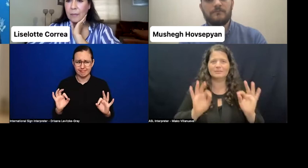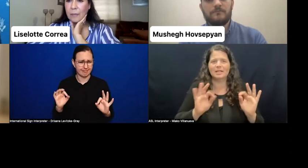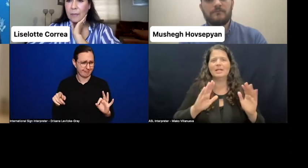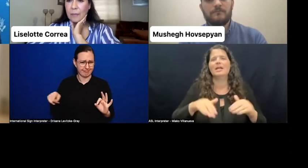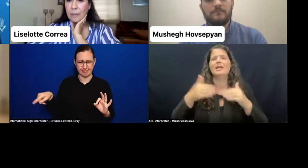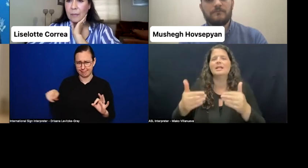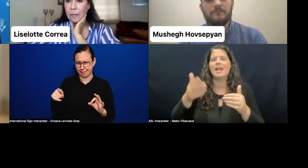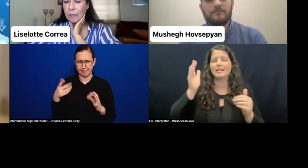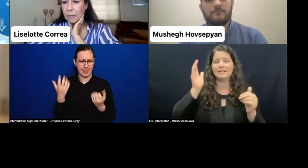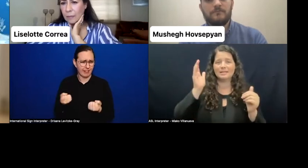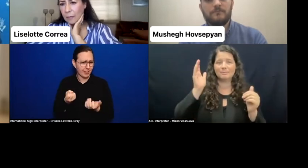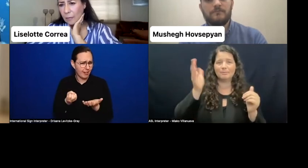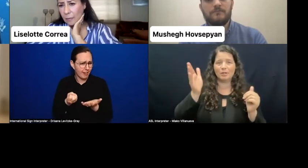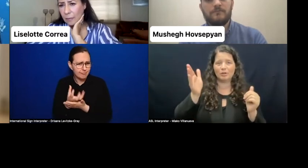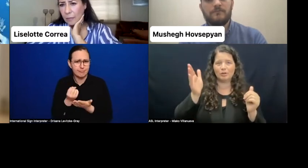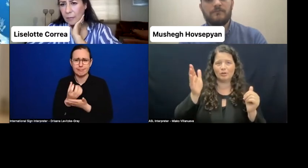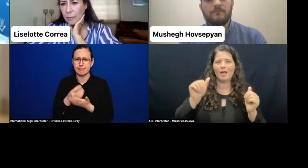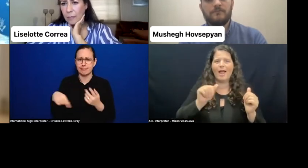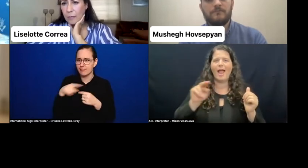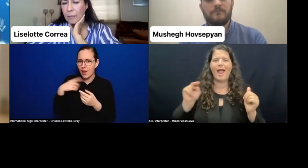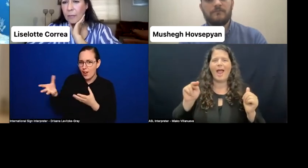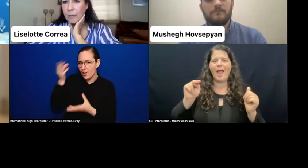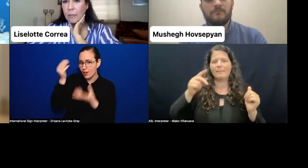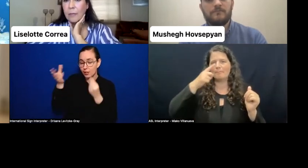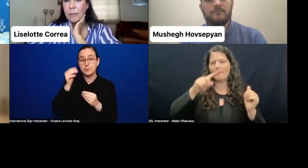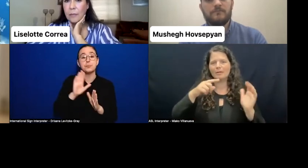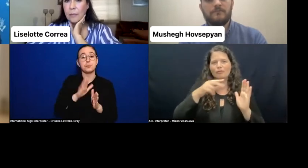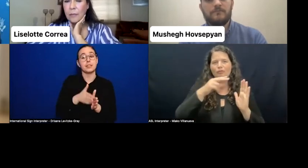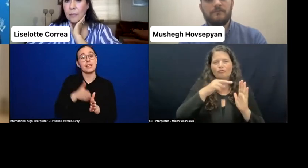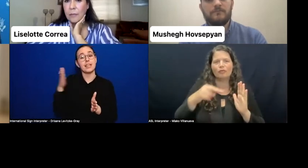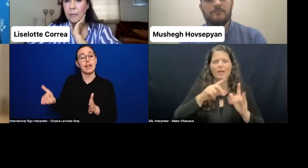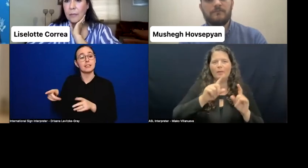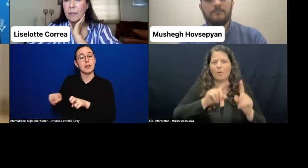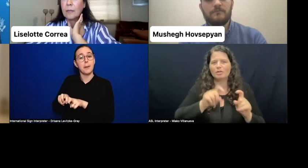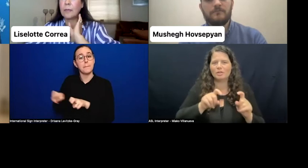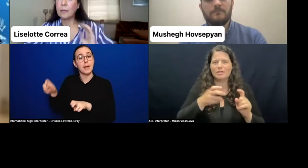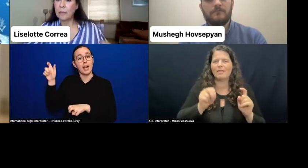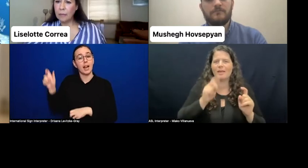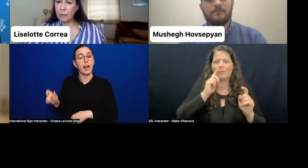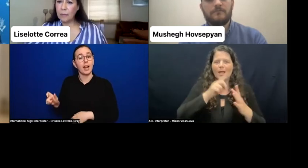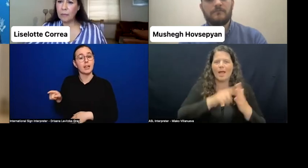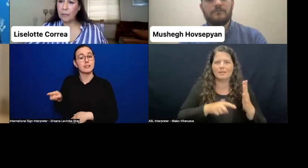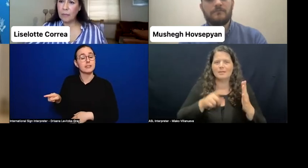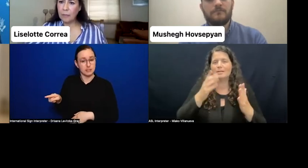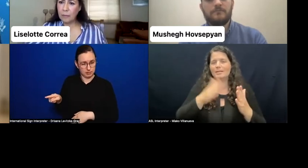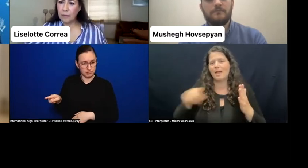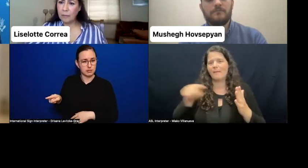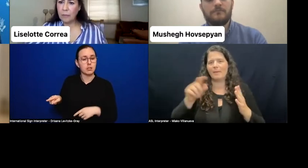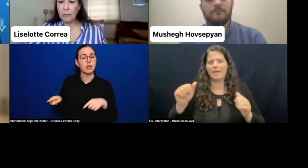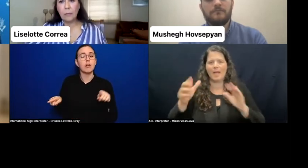but before we do it, Ann, if you just read me the questions and then we can-- hopefully, our speakers, if some of these questions, you can answer them